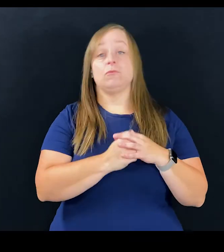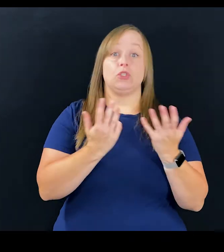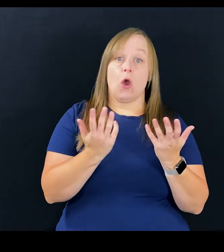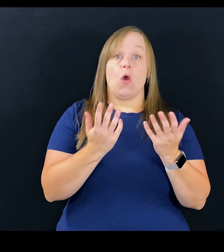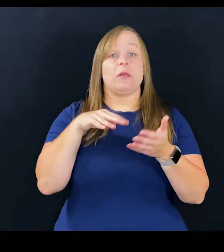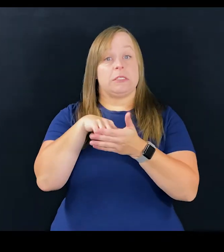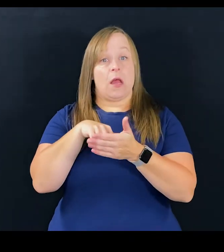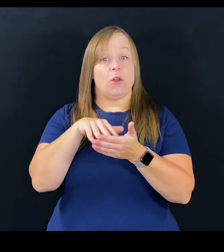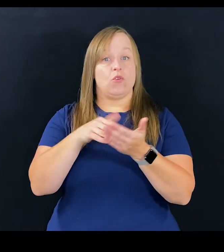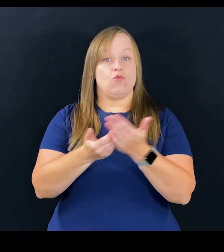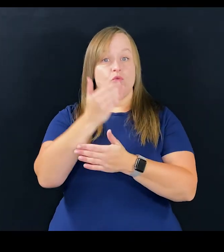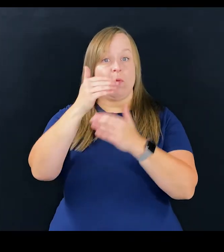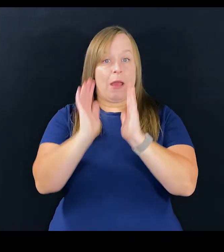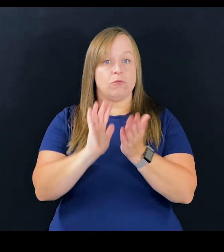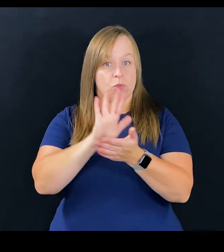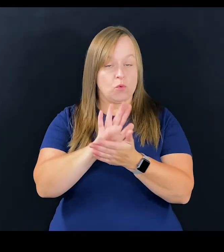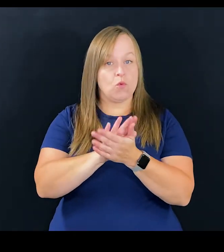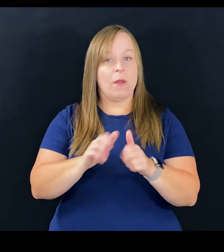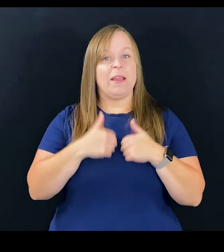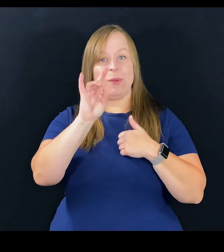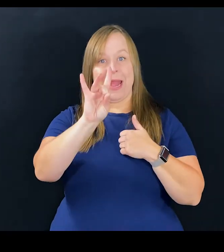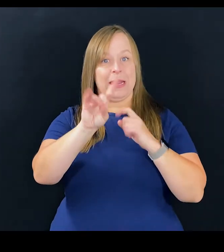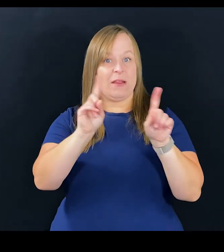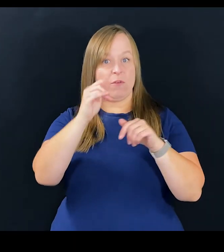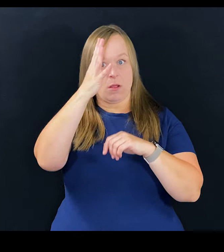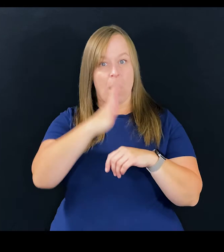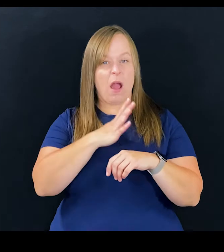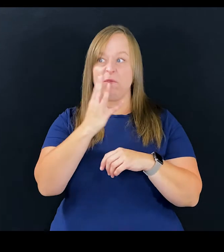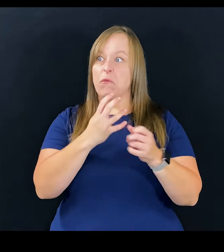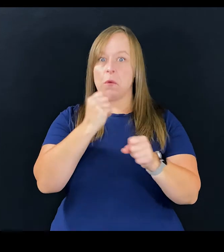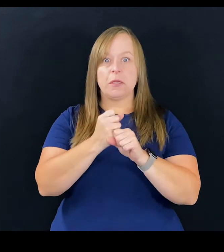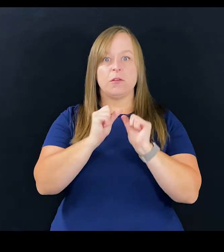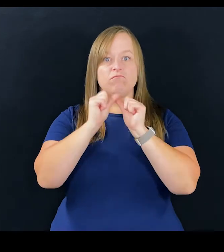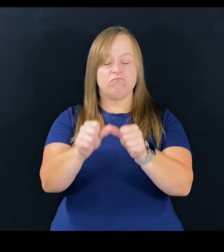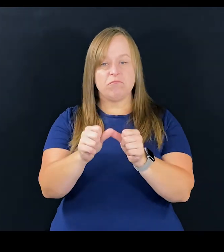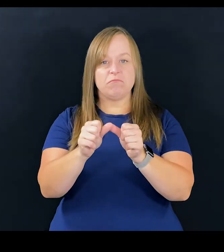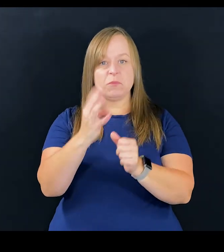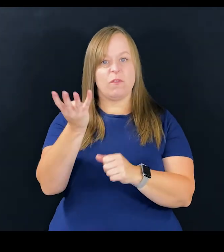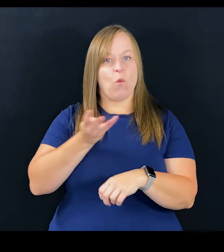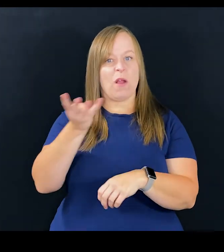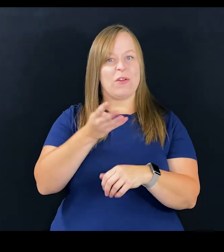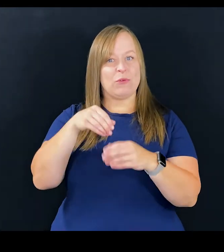So studied at the New House School, lived with 8 guys pretty much for four years. And four of us were